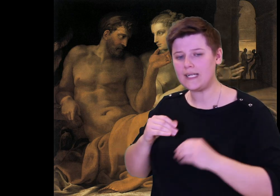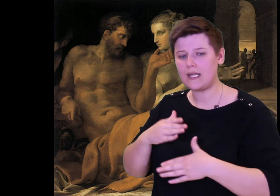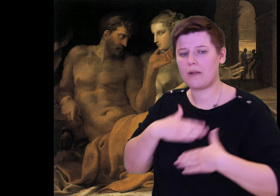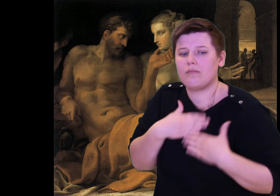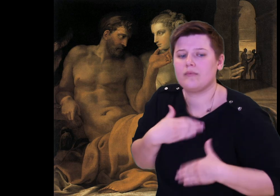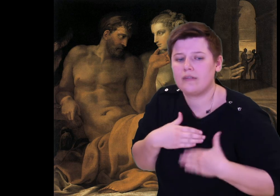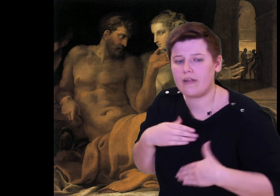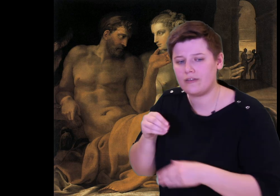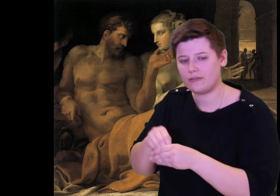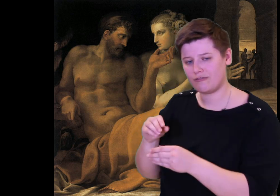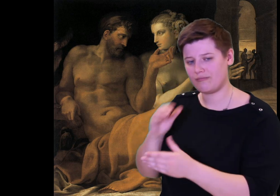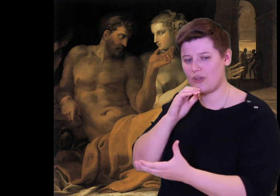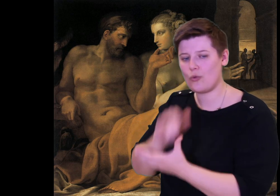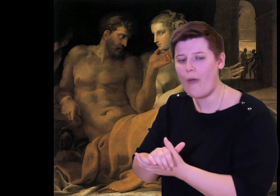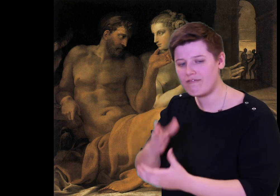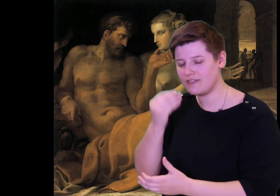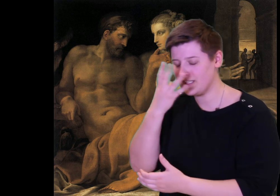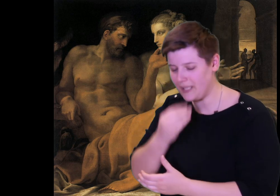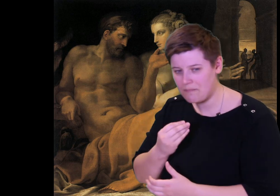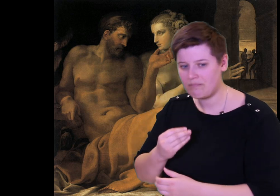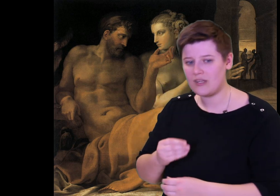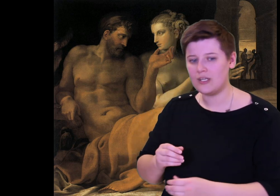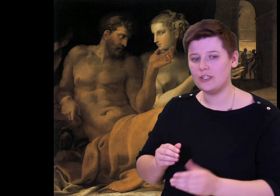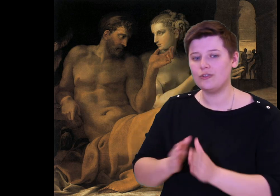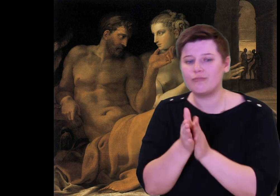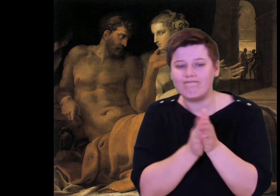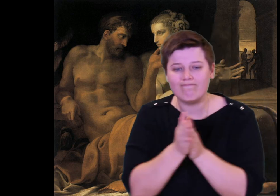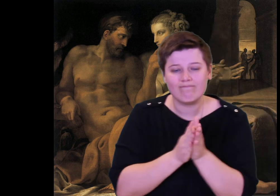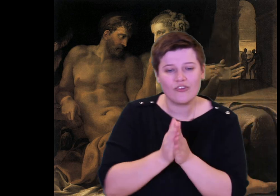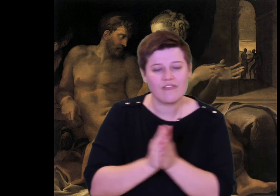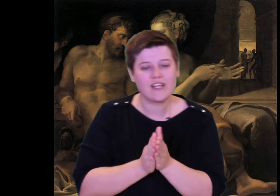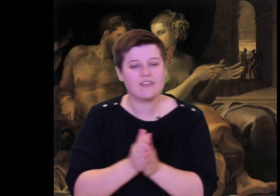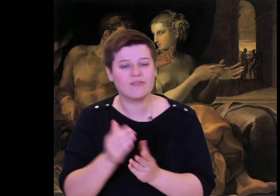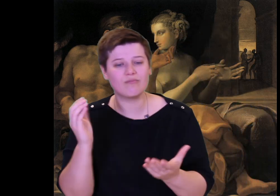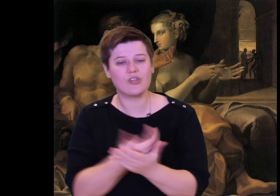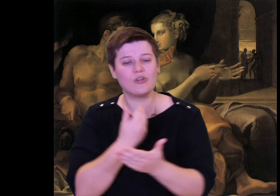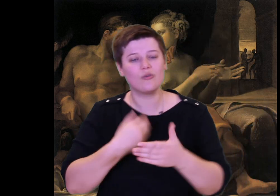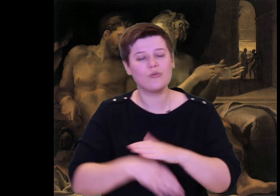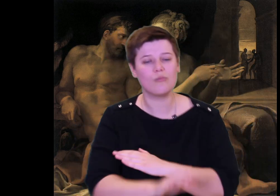finished with taking pleasure in his wife and sleep, she roused the newborn